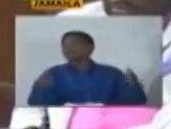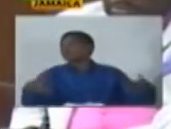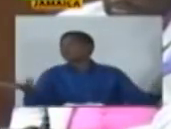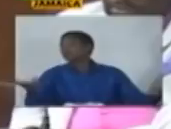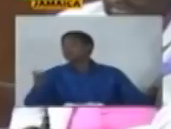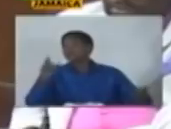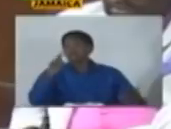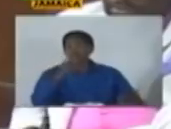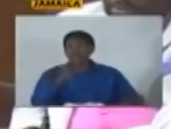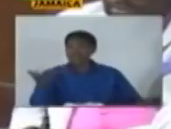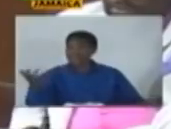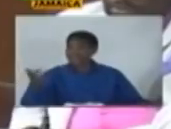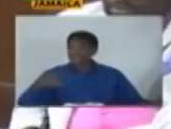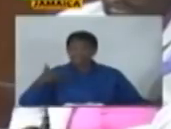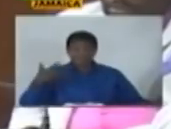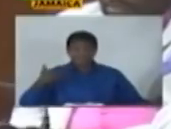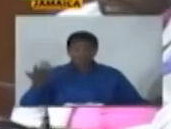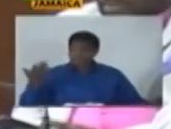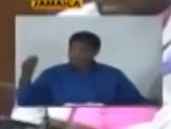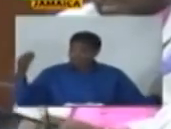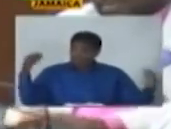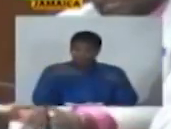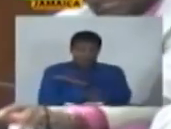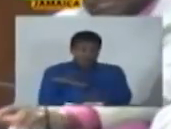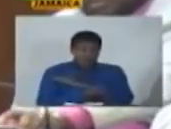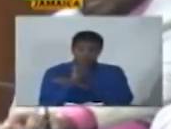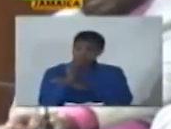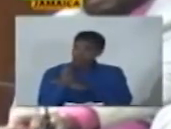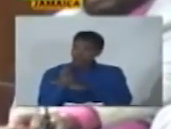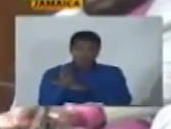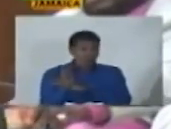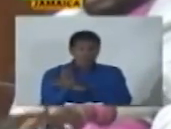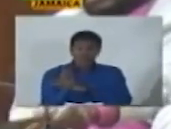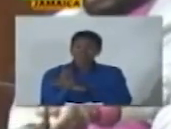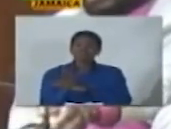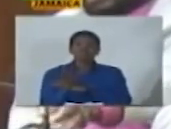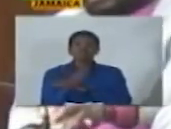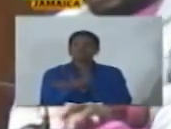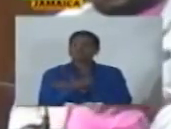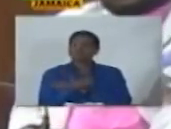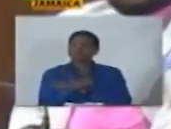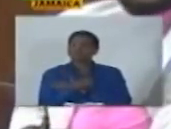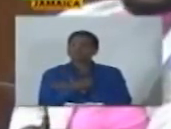things take a turn for the worse mr. speaker beyond what we all currently